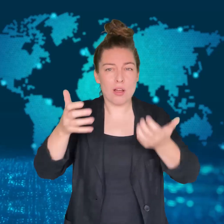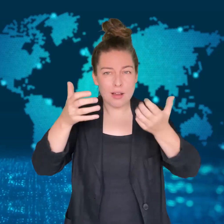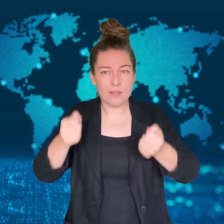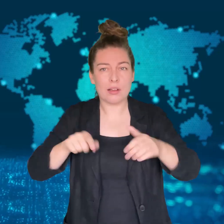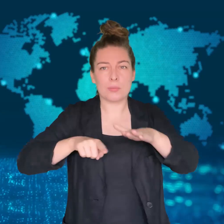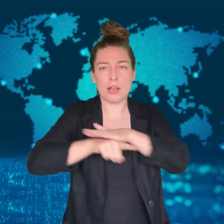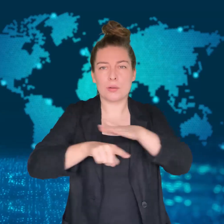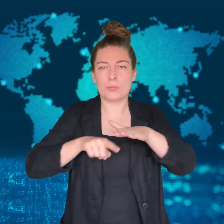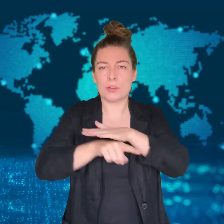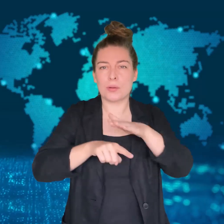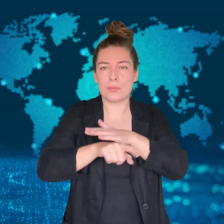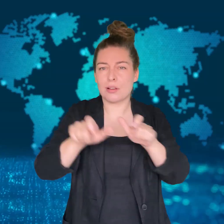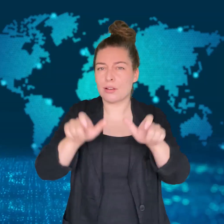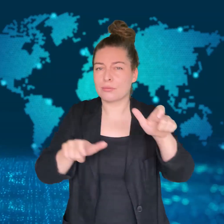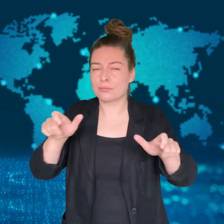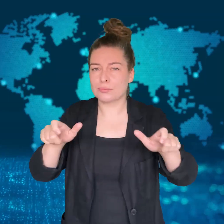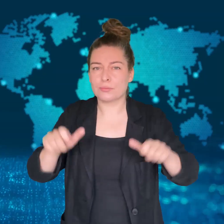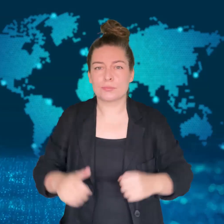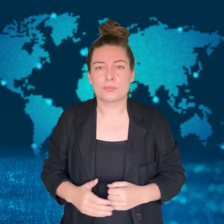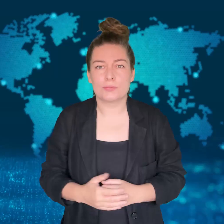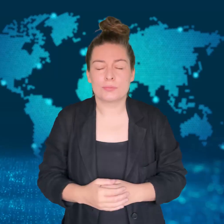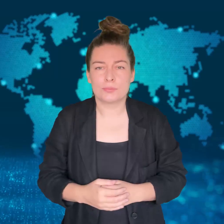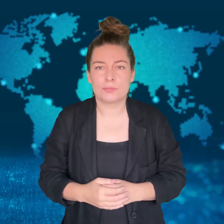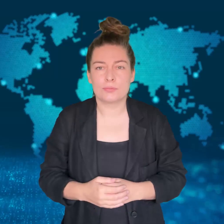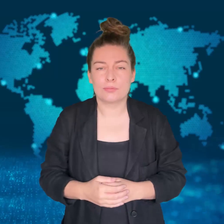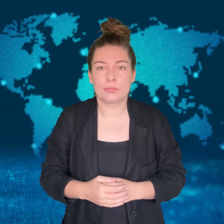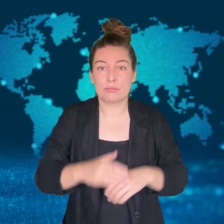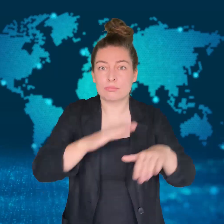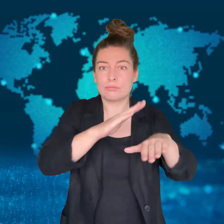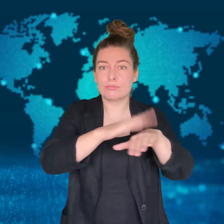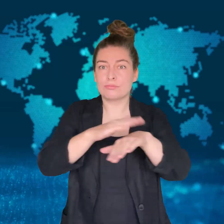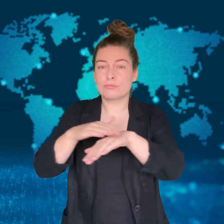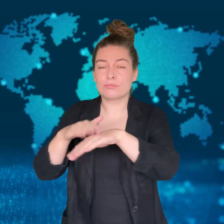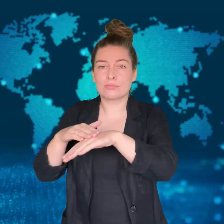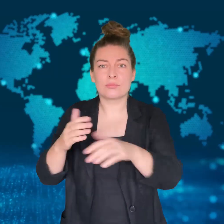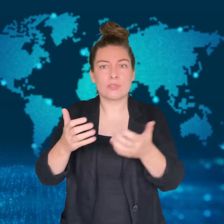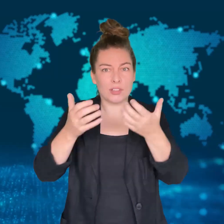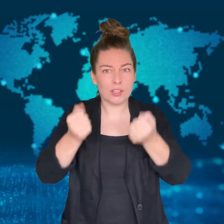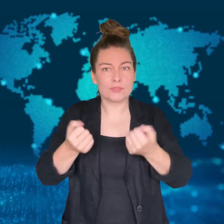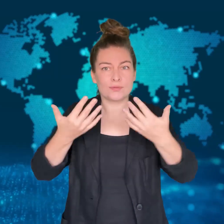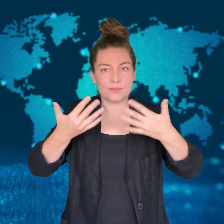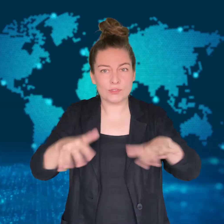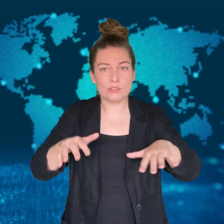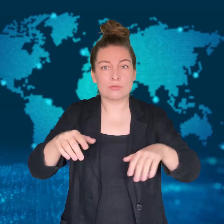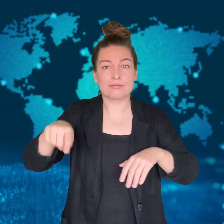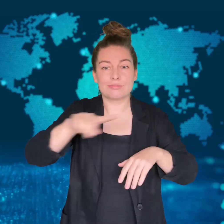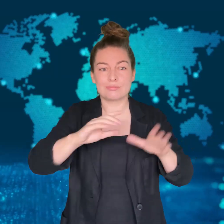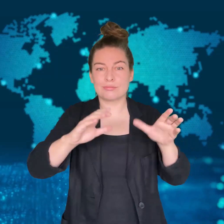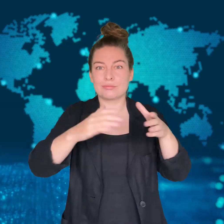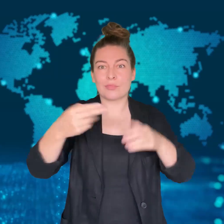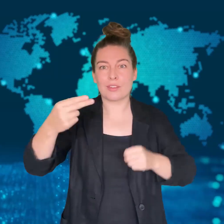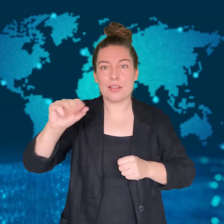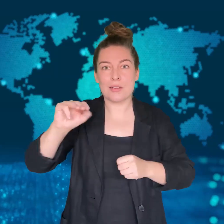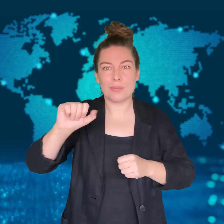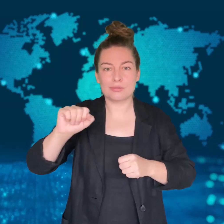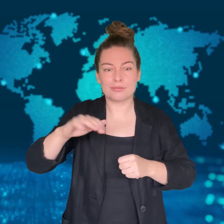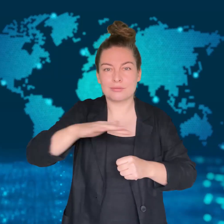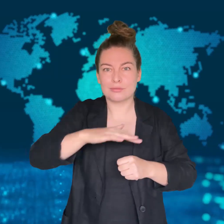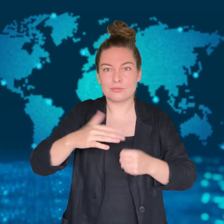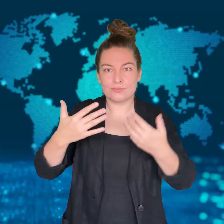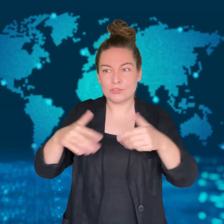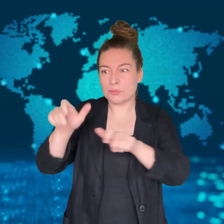The country hosts millions of migrants. Reportedly,